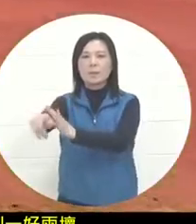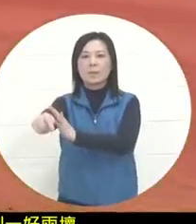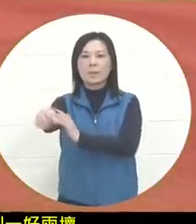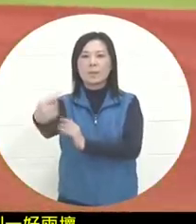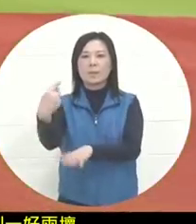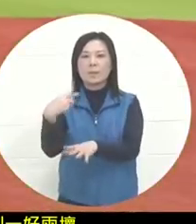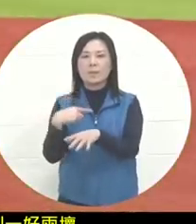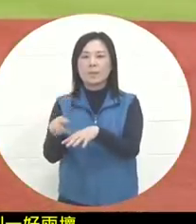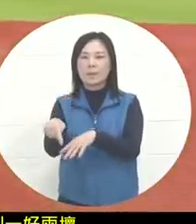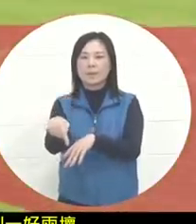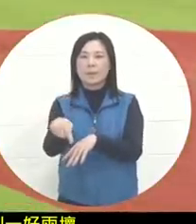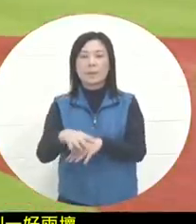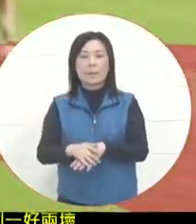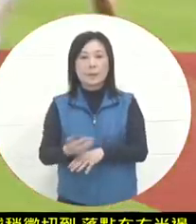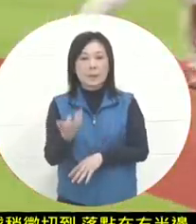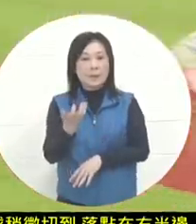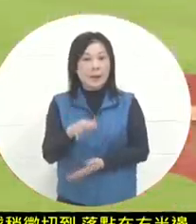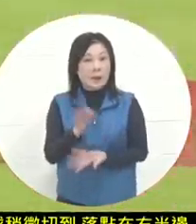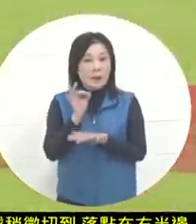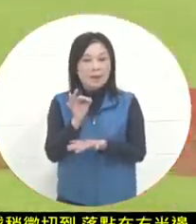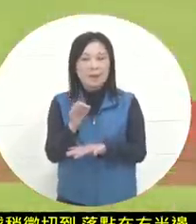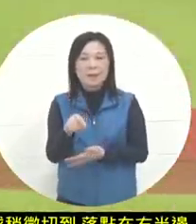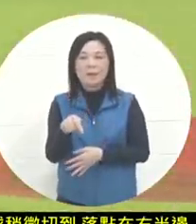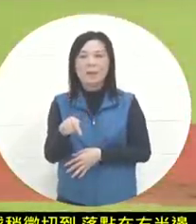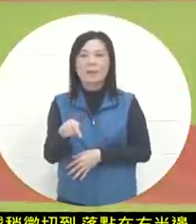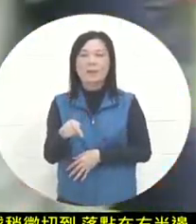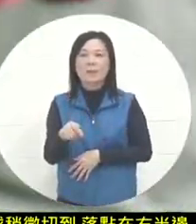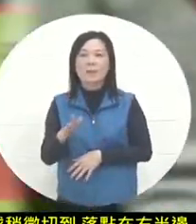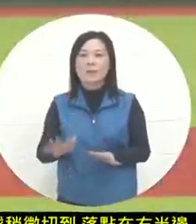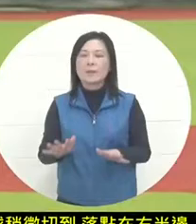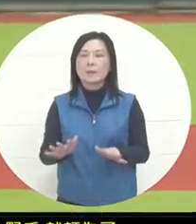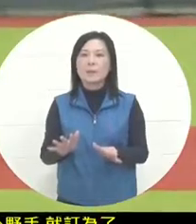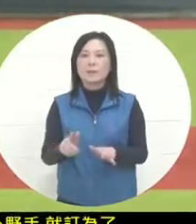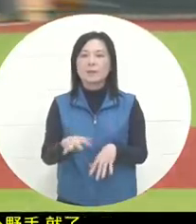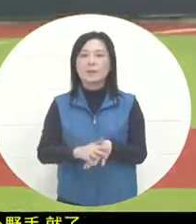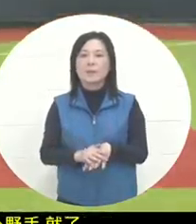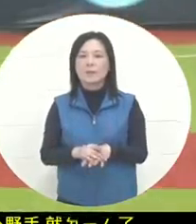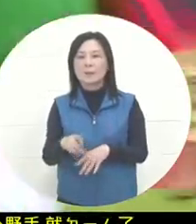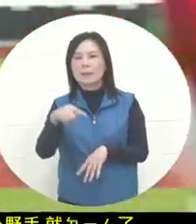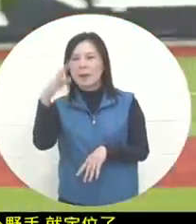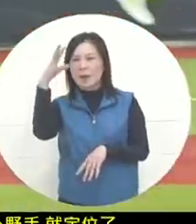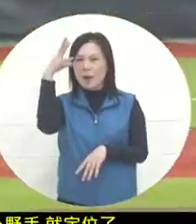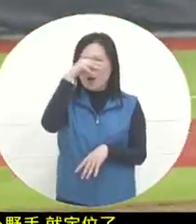But is it not what I just mentioned? Today, there is a problem with adapting to the light at the scene.